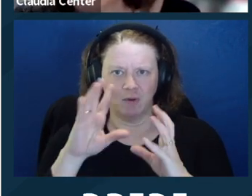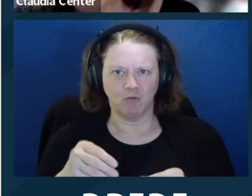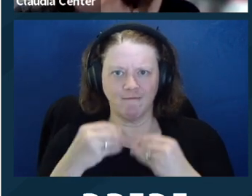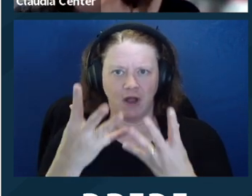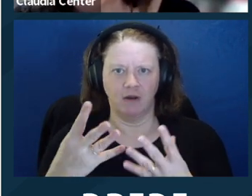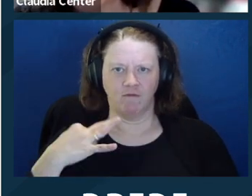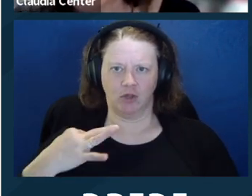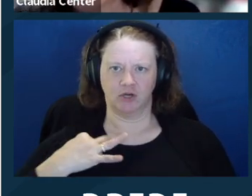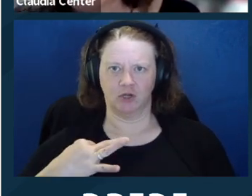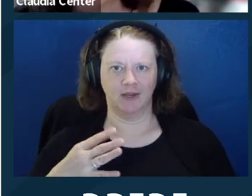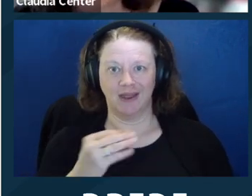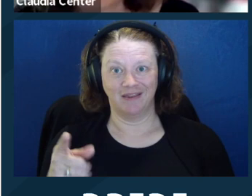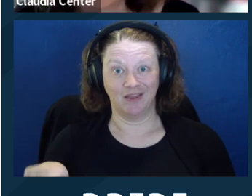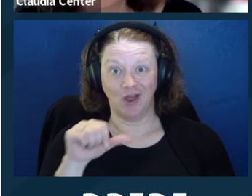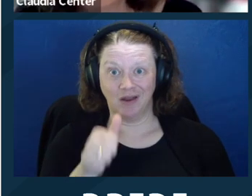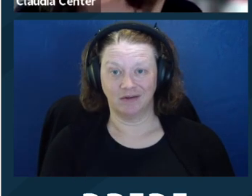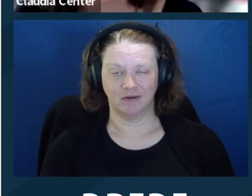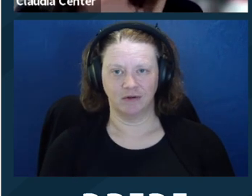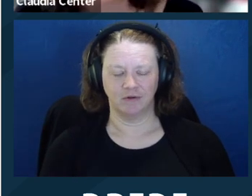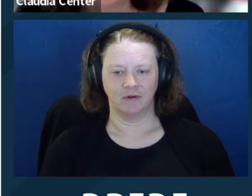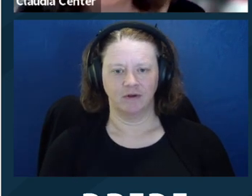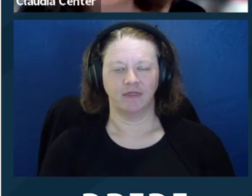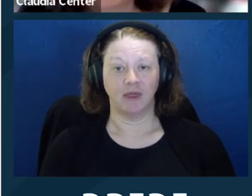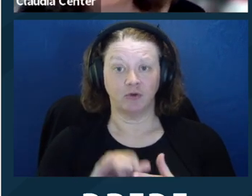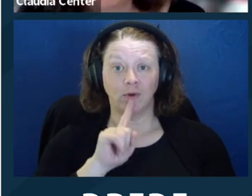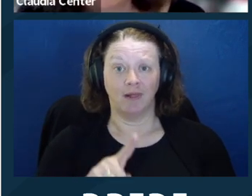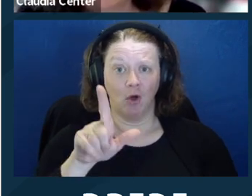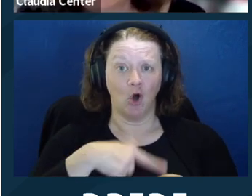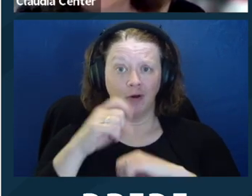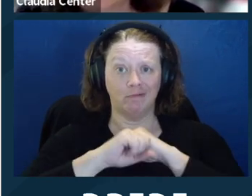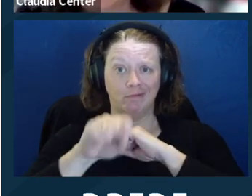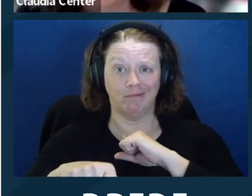courts should even exist because we think the support should be provided voluntarily,